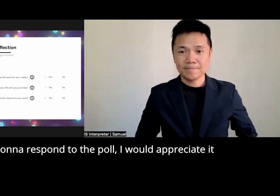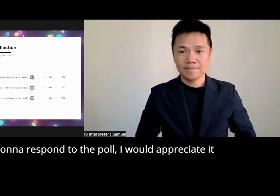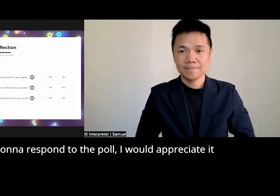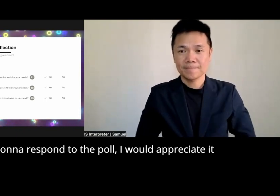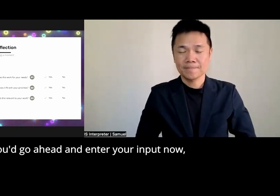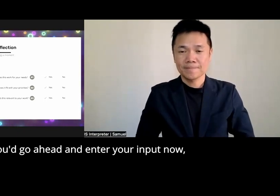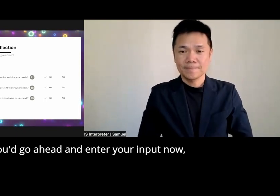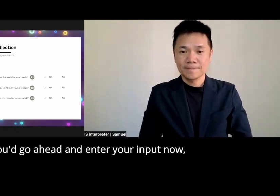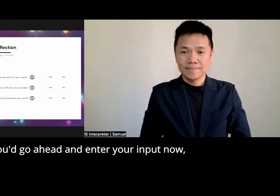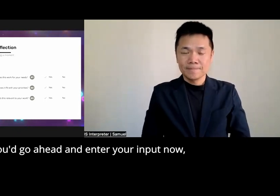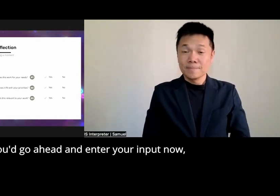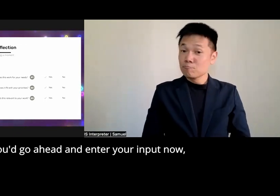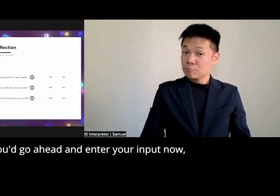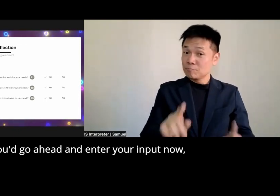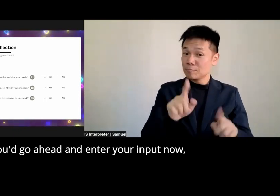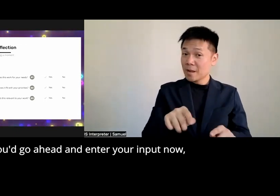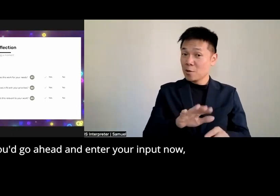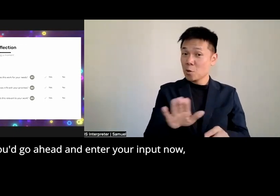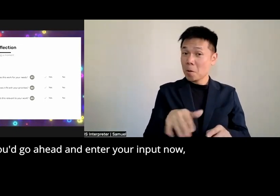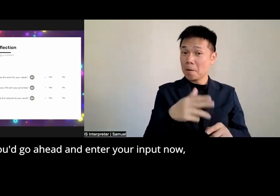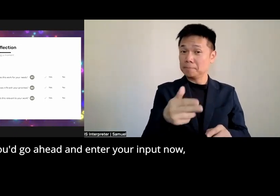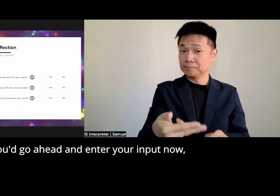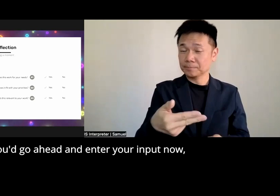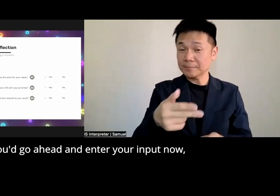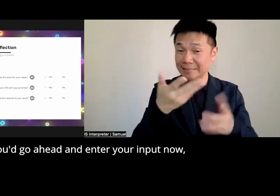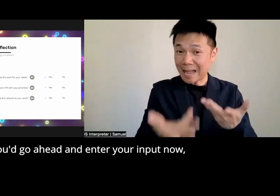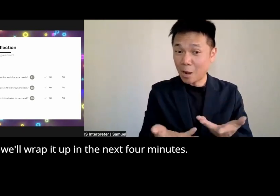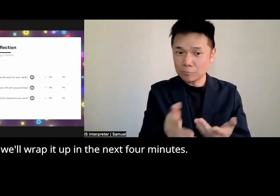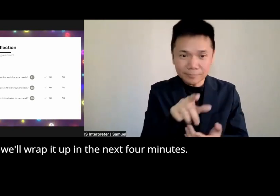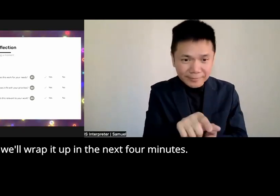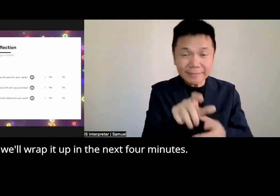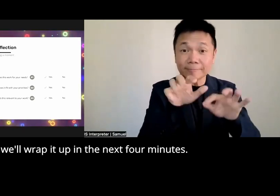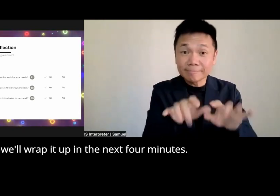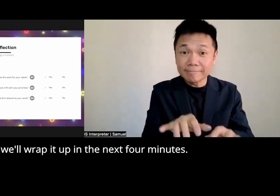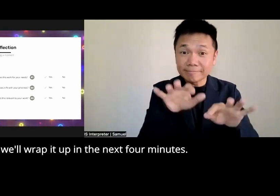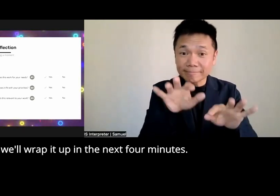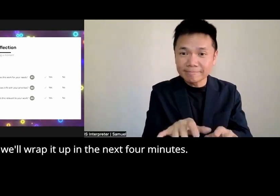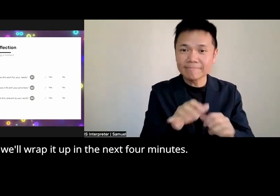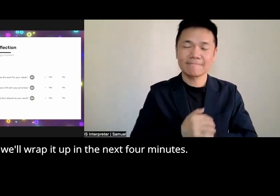appreciate it if you would go ahead and enter your input now and we'll wrap it up in the next